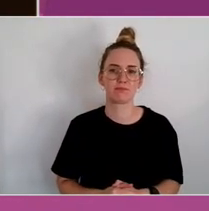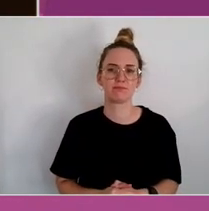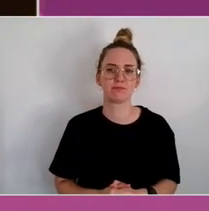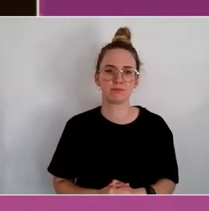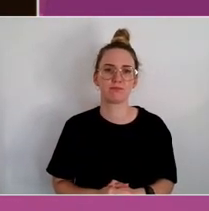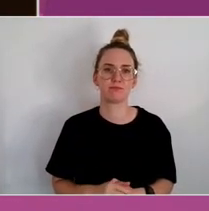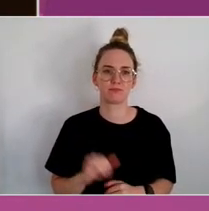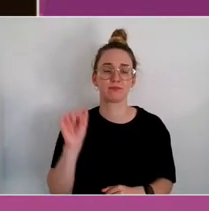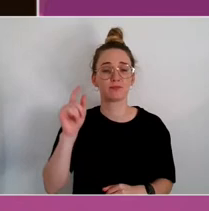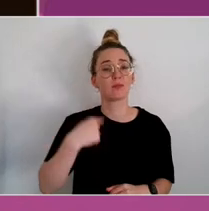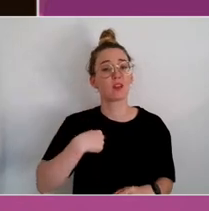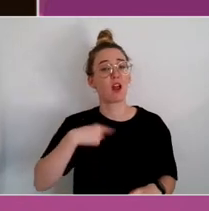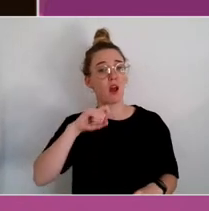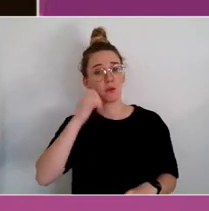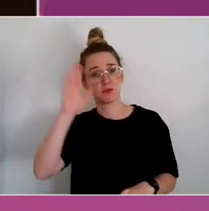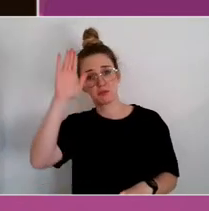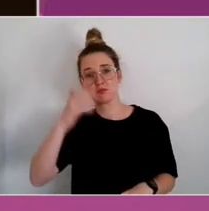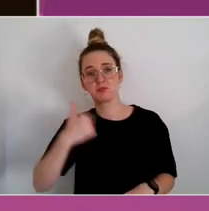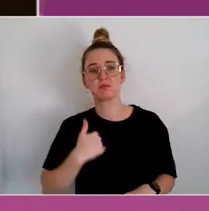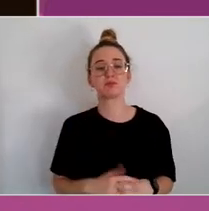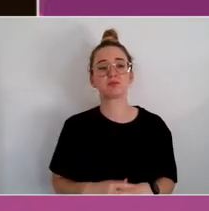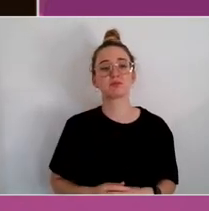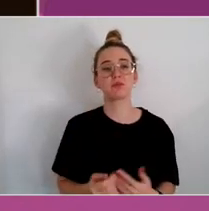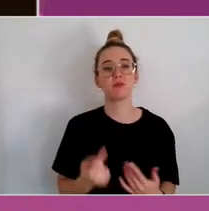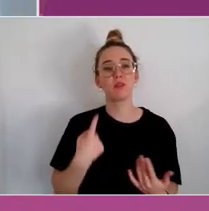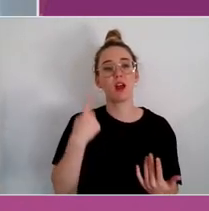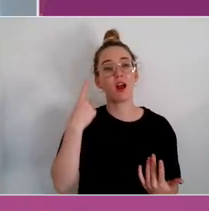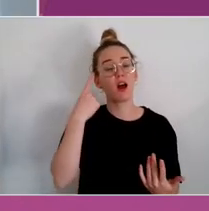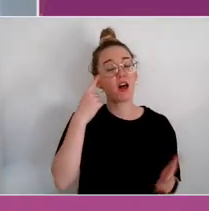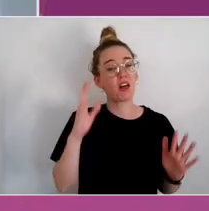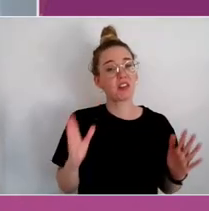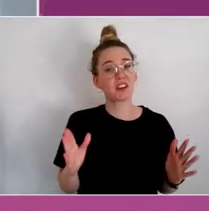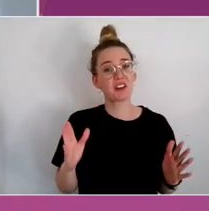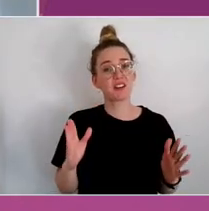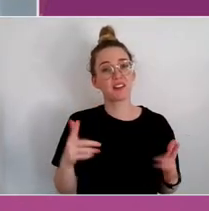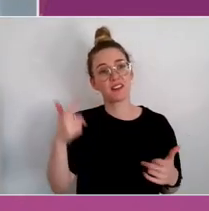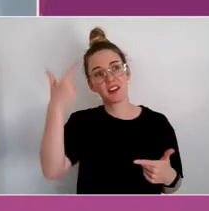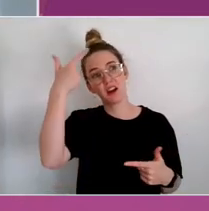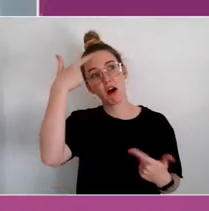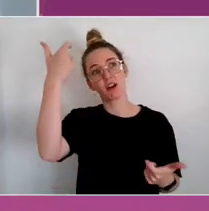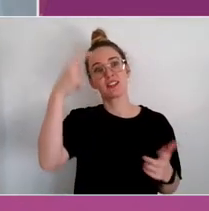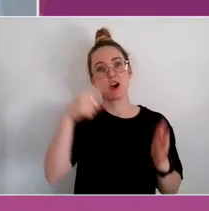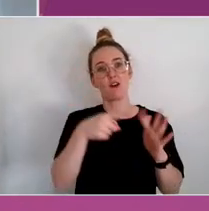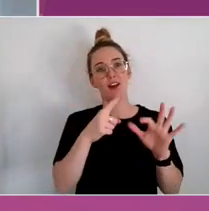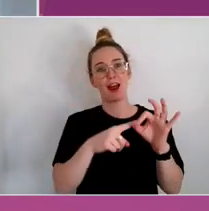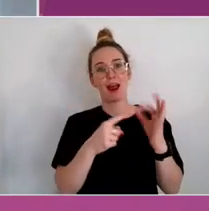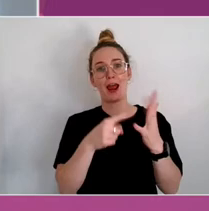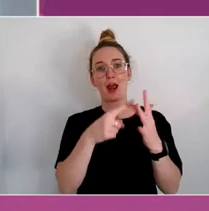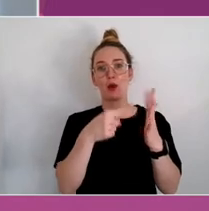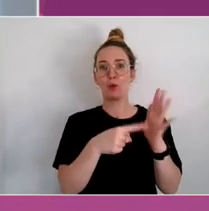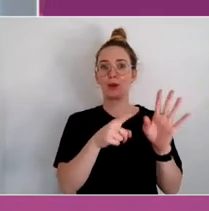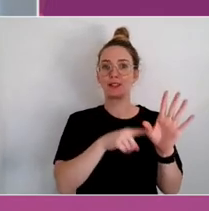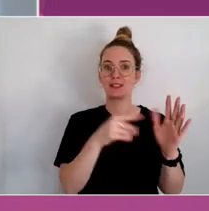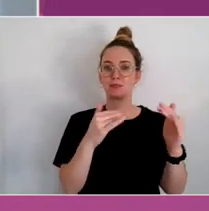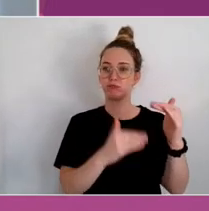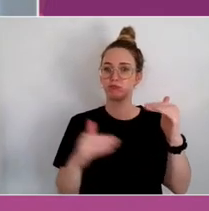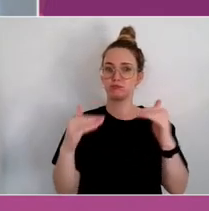I think the notion of equity, which is not treating everyone the same, and giving everyone